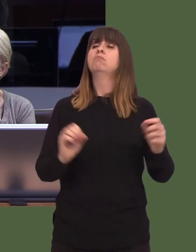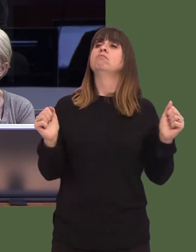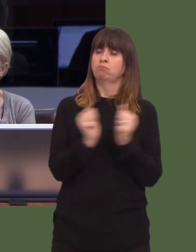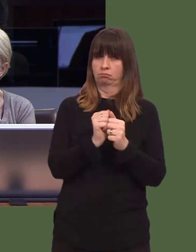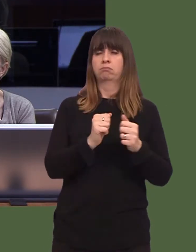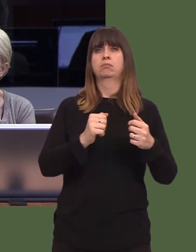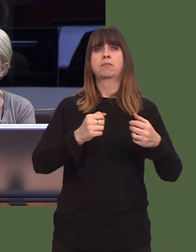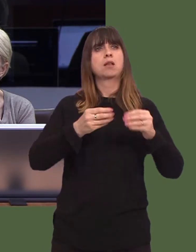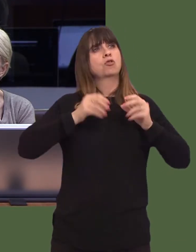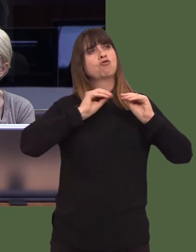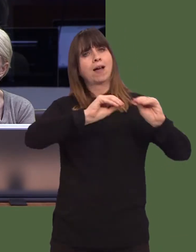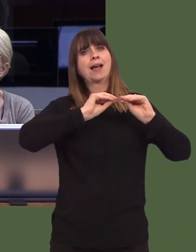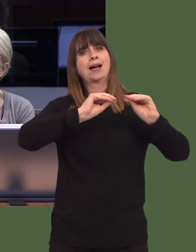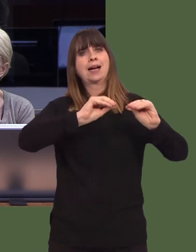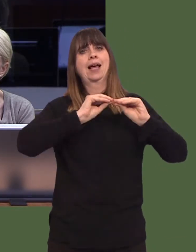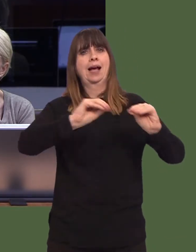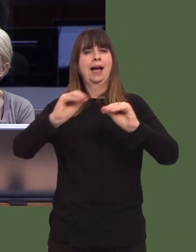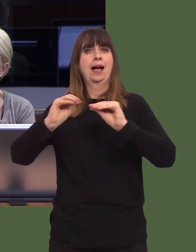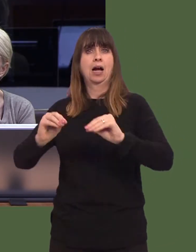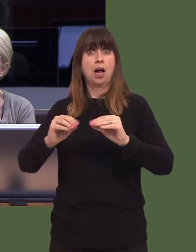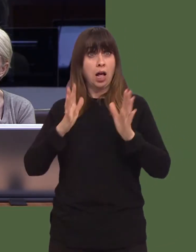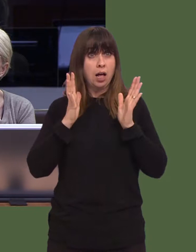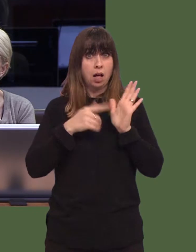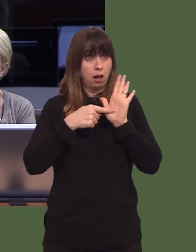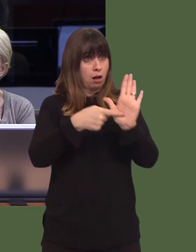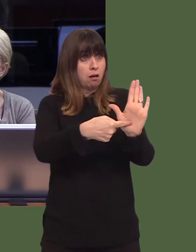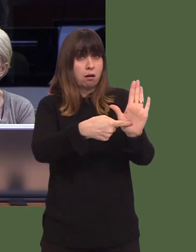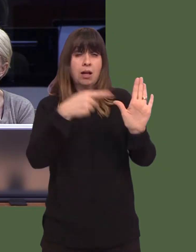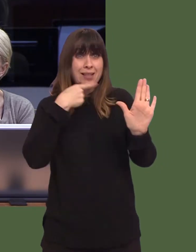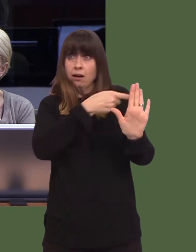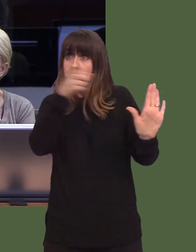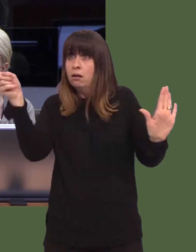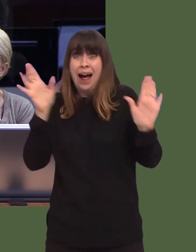training, despite it being mandatory since its introduction in 2011.